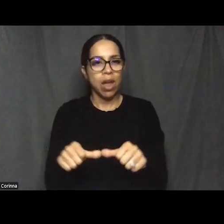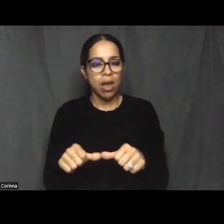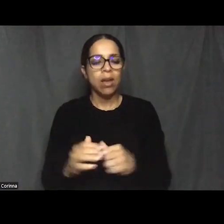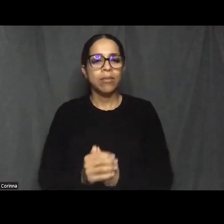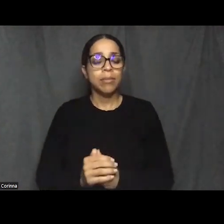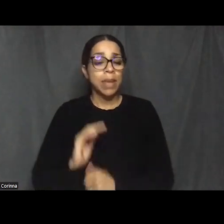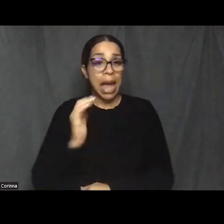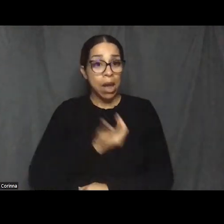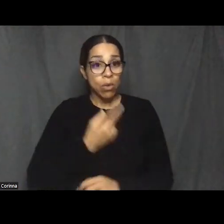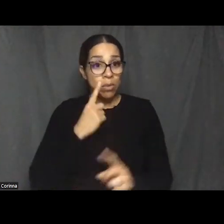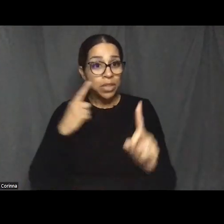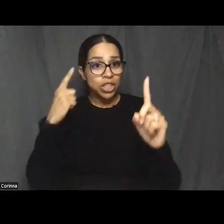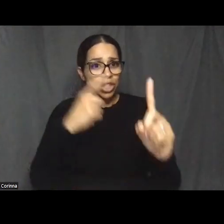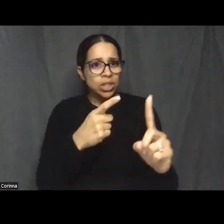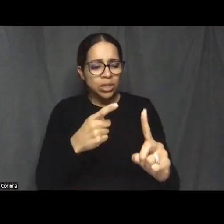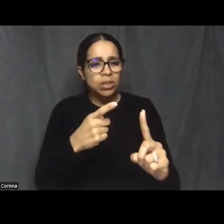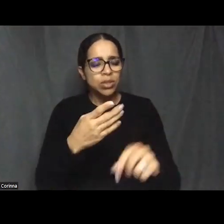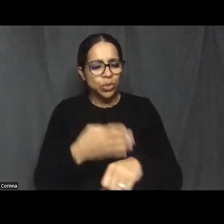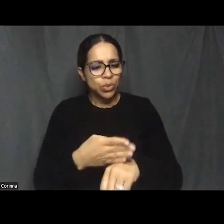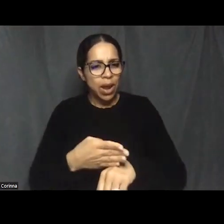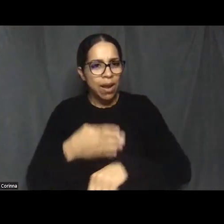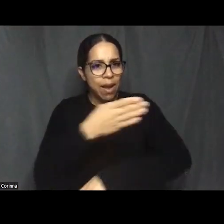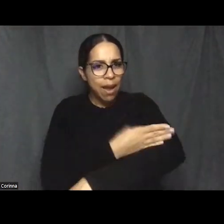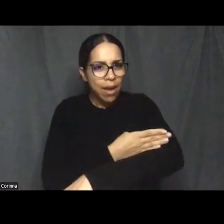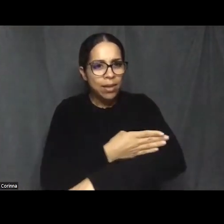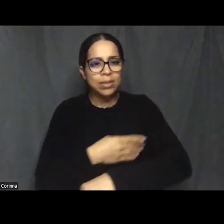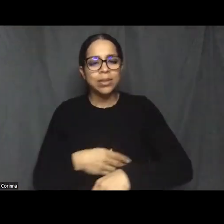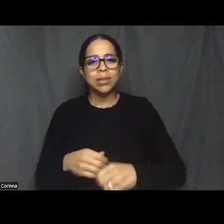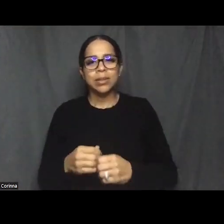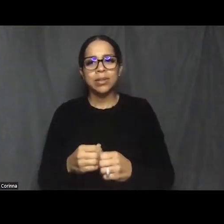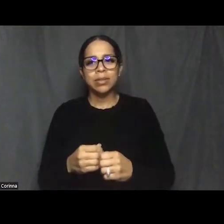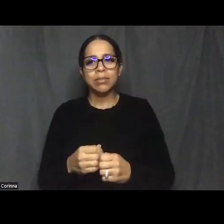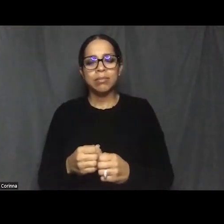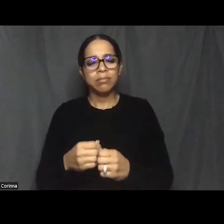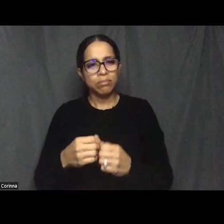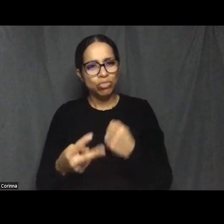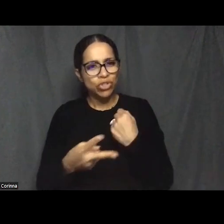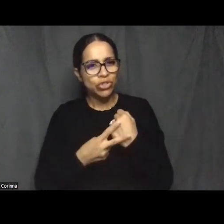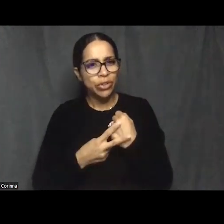is to enhance and preserve the stories of Baltimore's